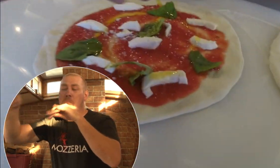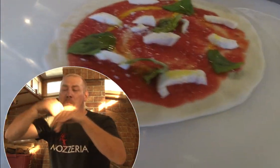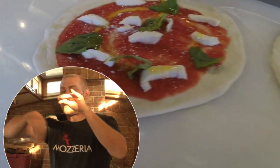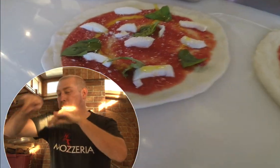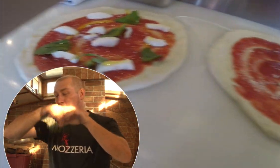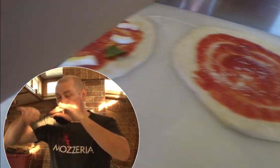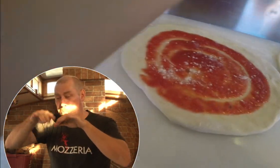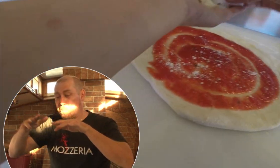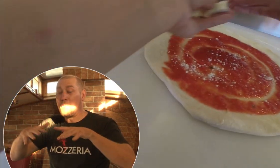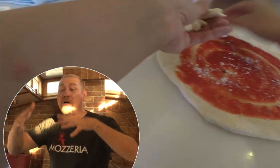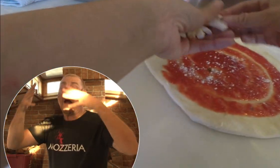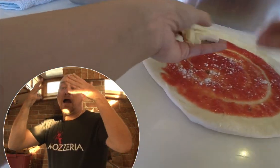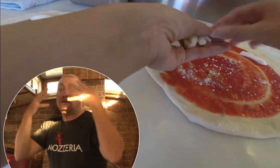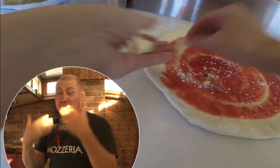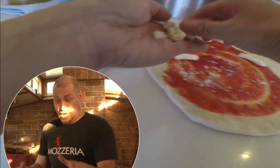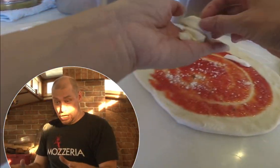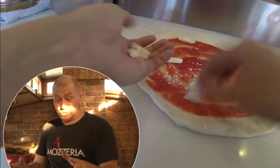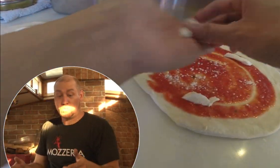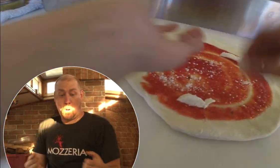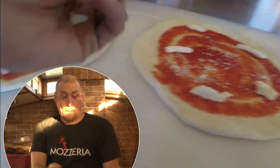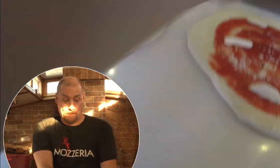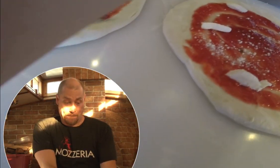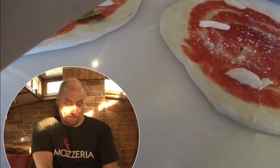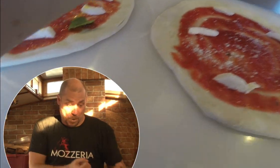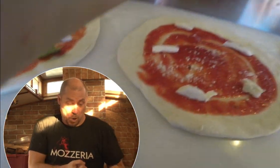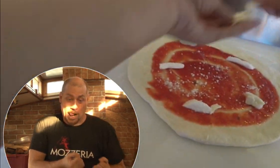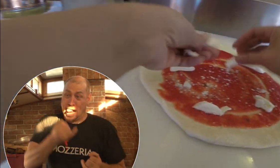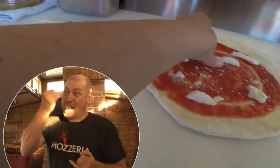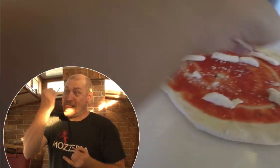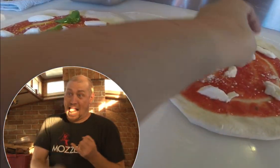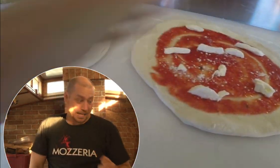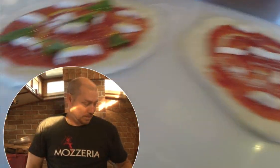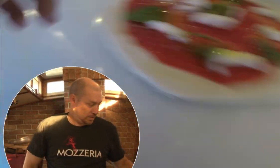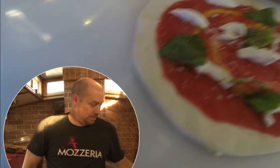For toppings, you can put whatever toppings you want we have all different kinds..